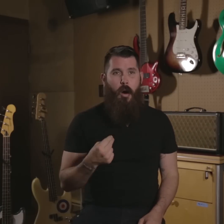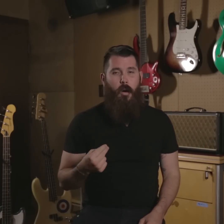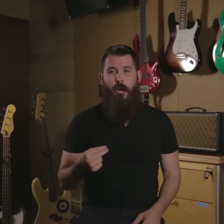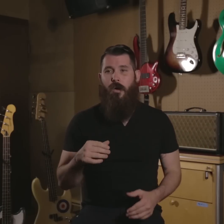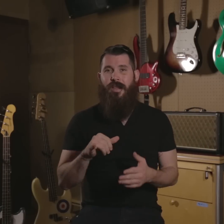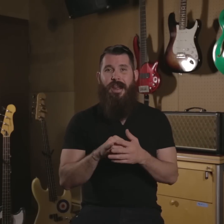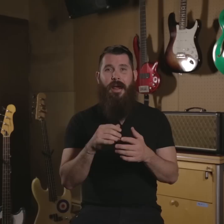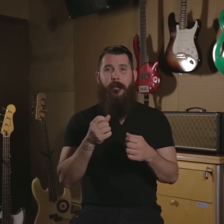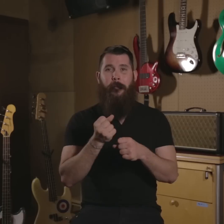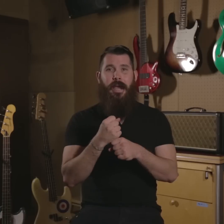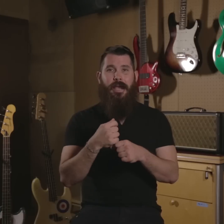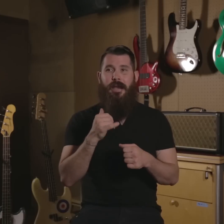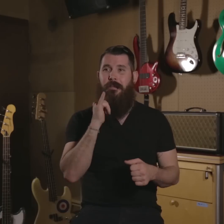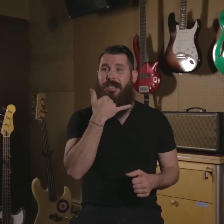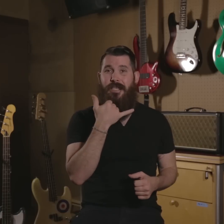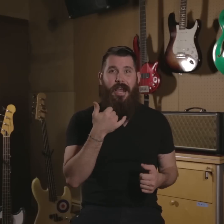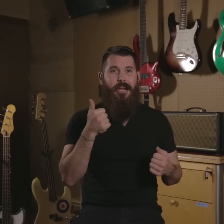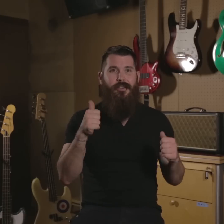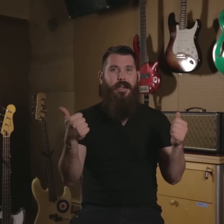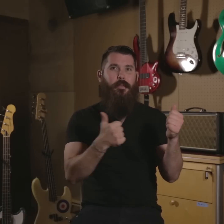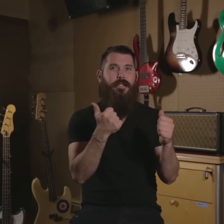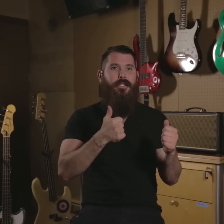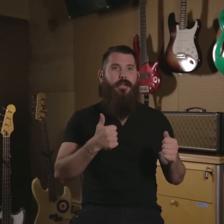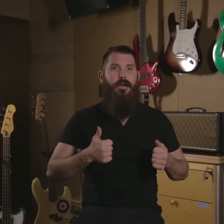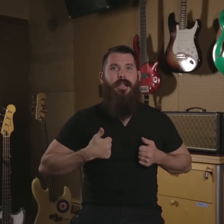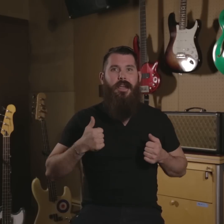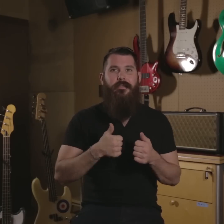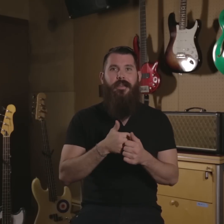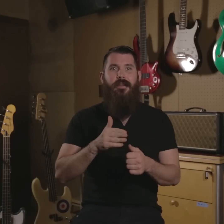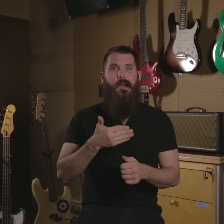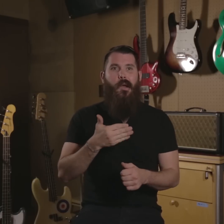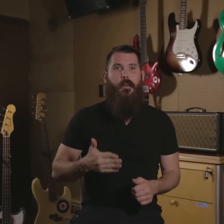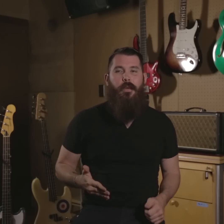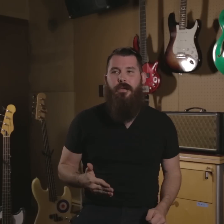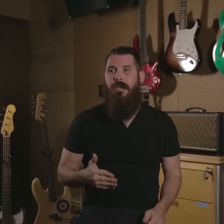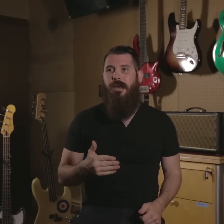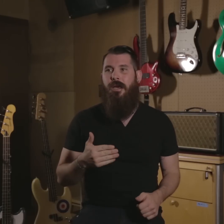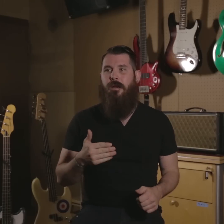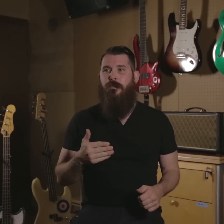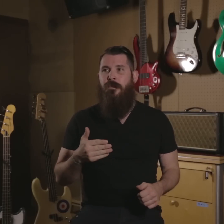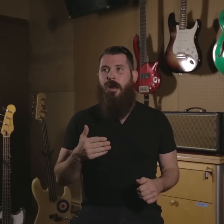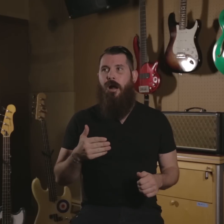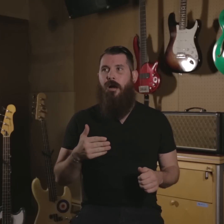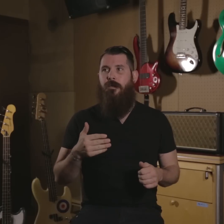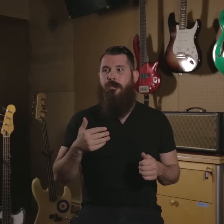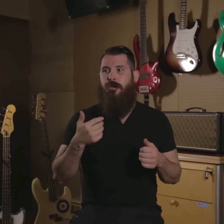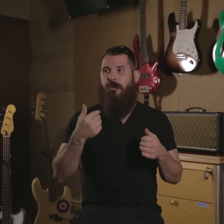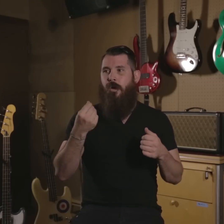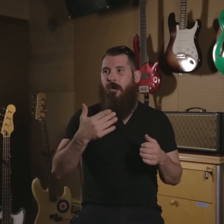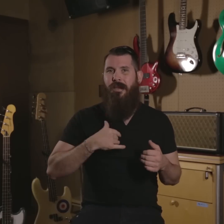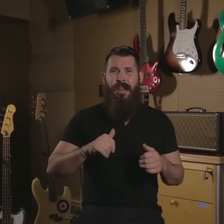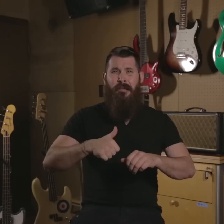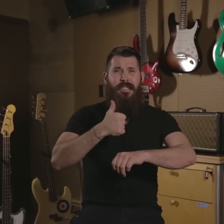That I'm making a mistake trying to pursue a life in music. Told me that I'm